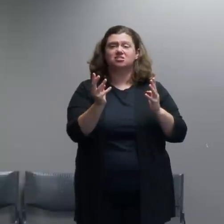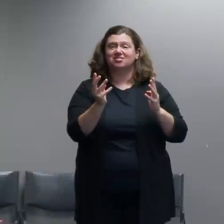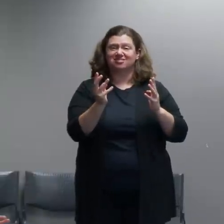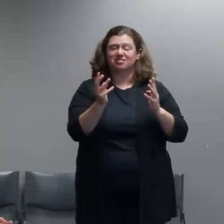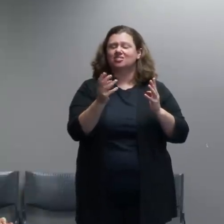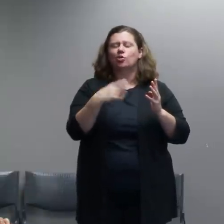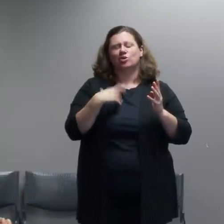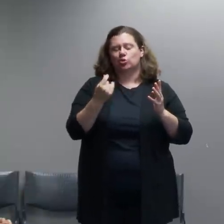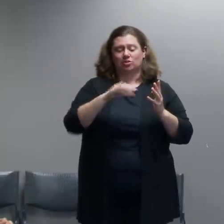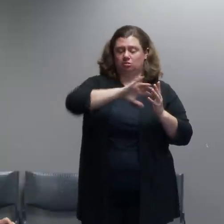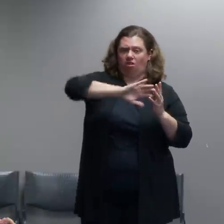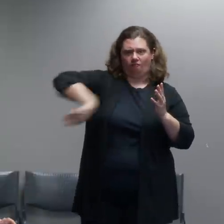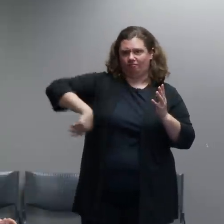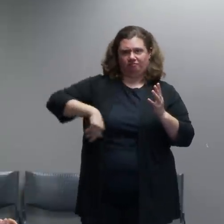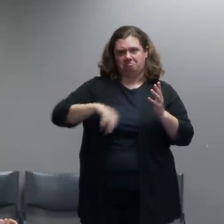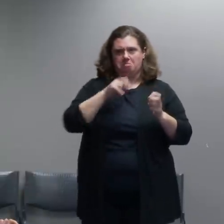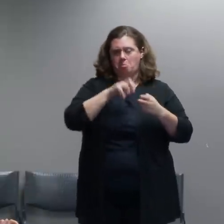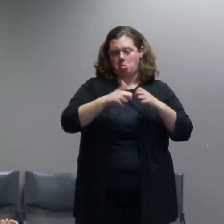over the fence at either our employees or